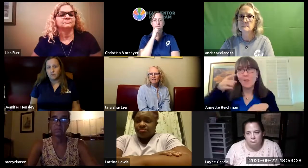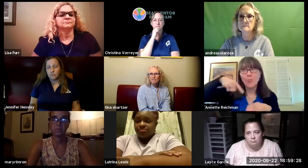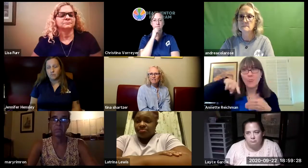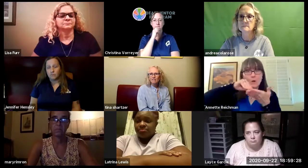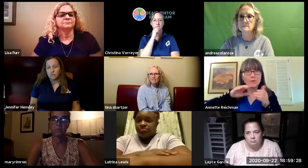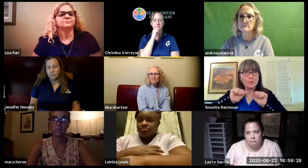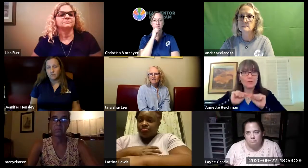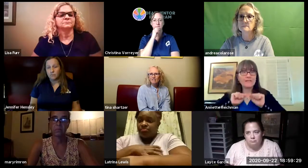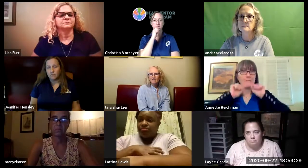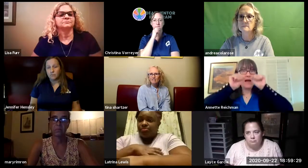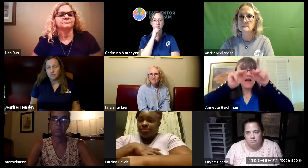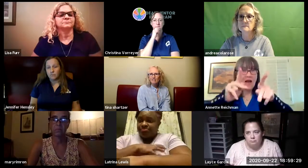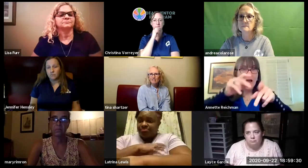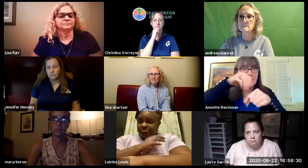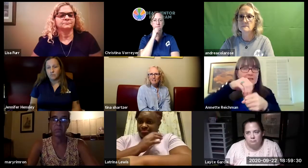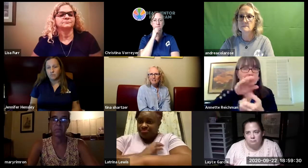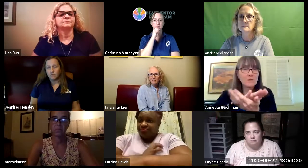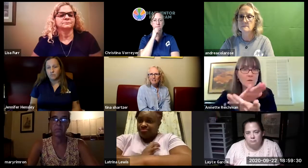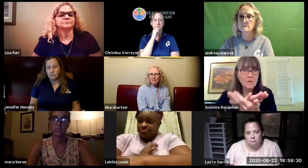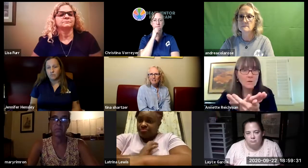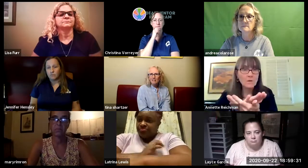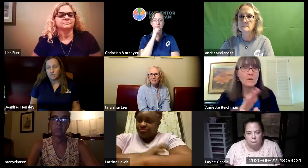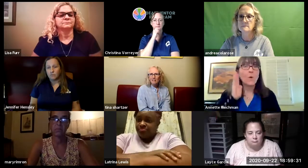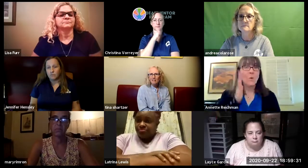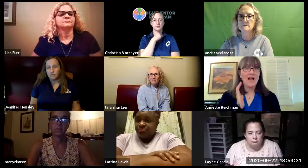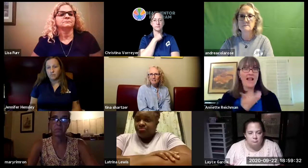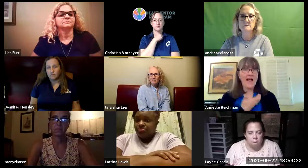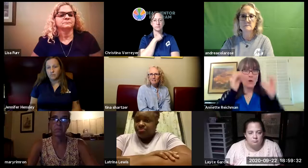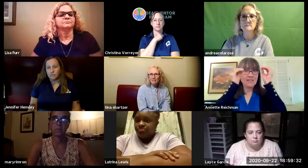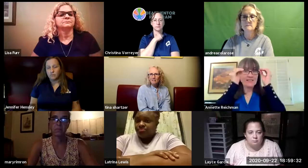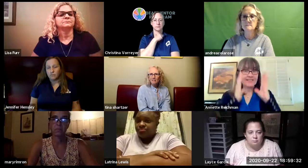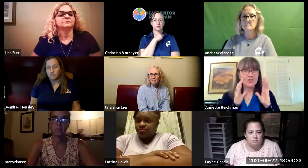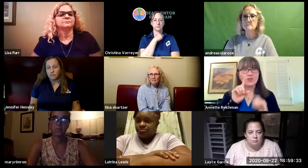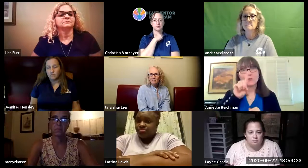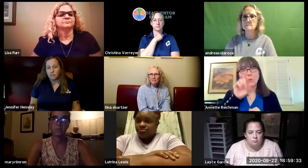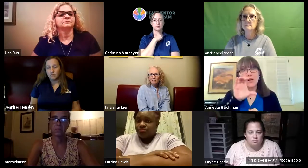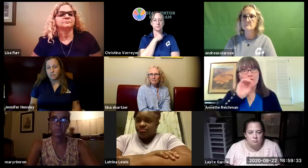for those other school districts who are slowly opening